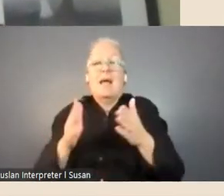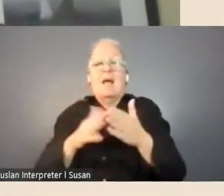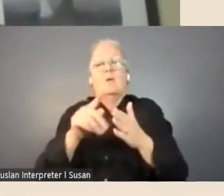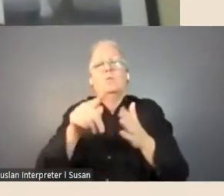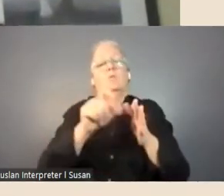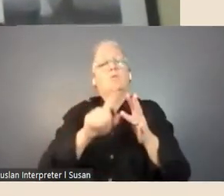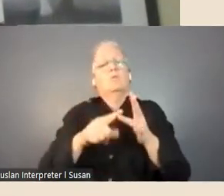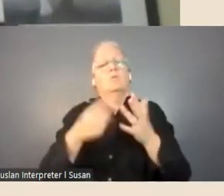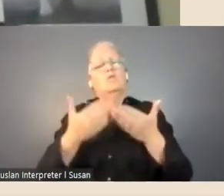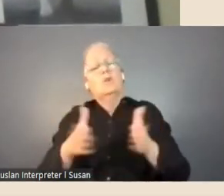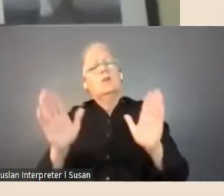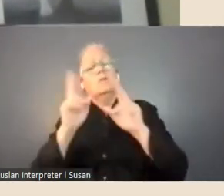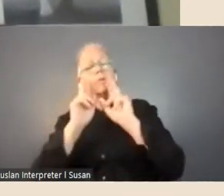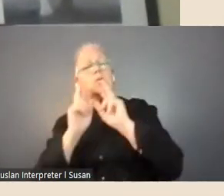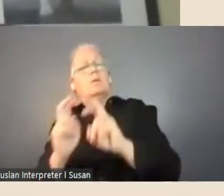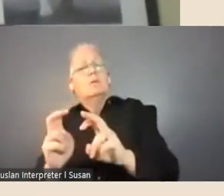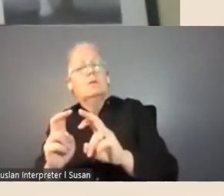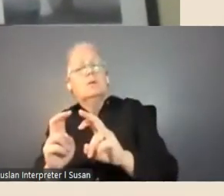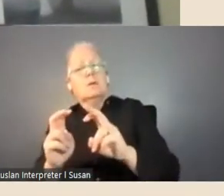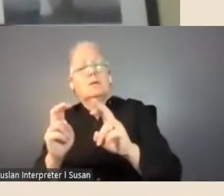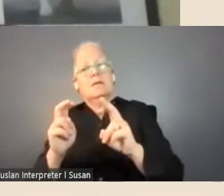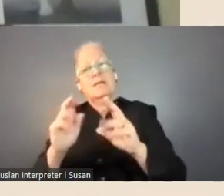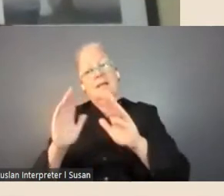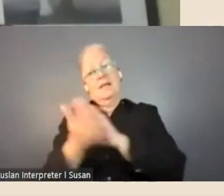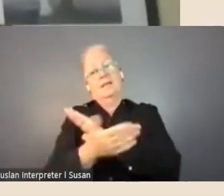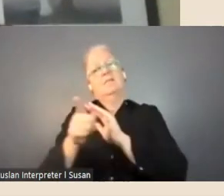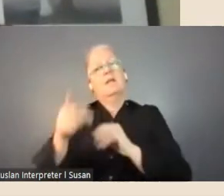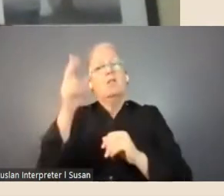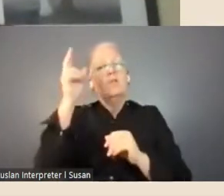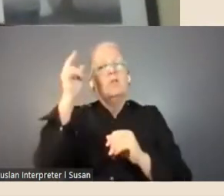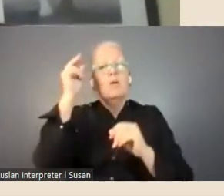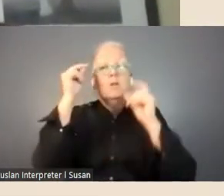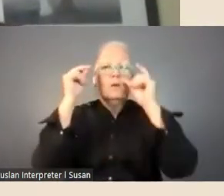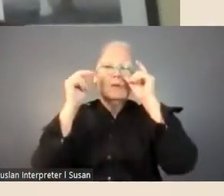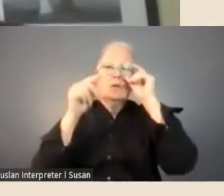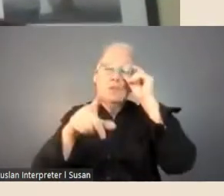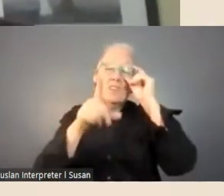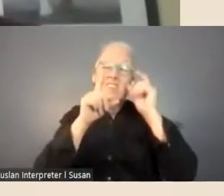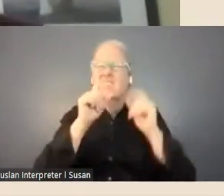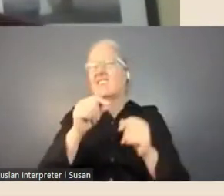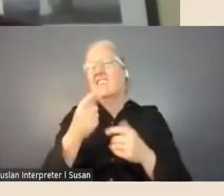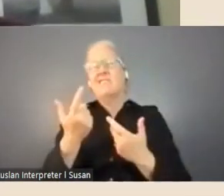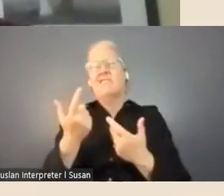research within the Library, I mean you can always just talk to staff and get your pointers